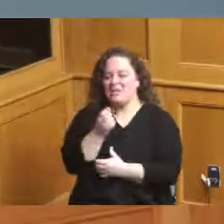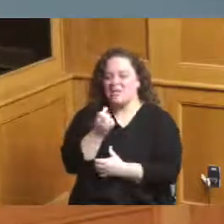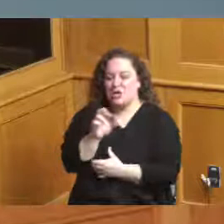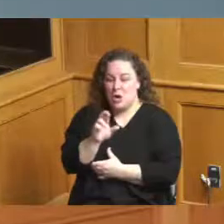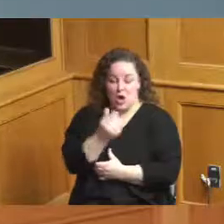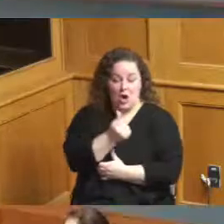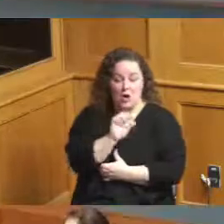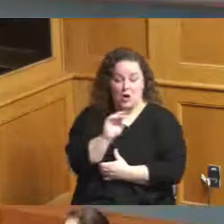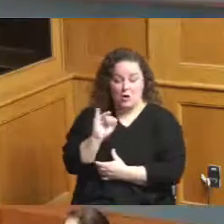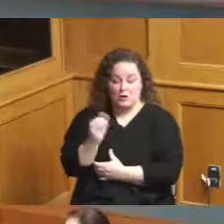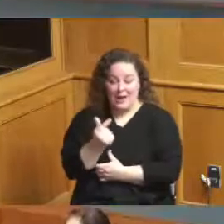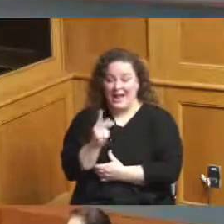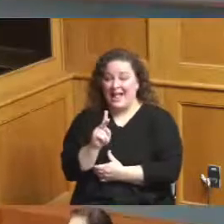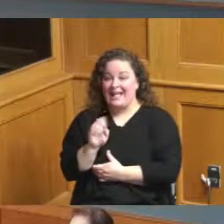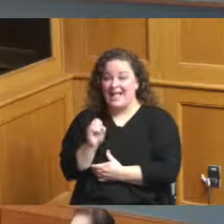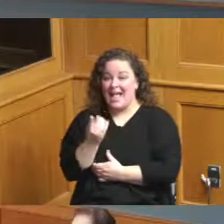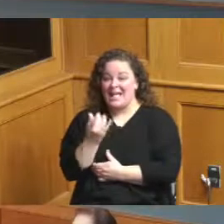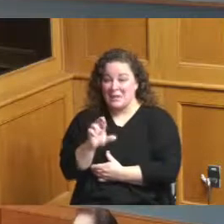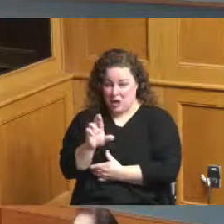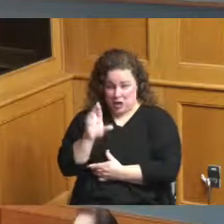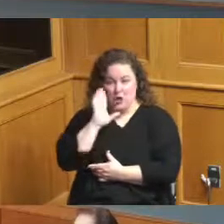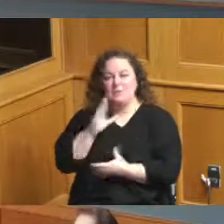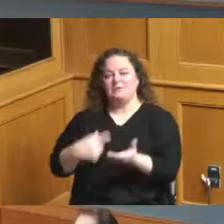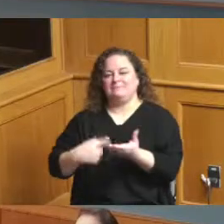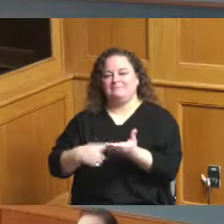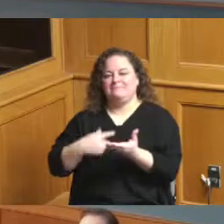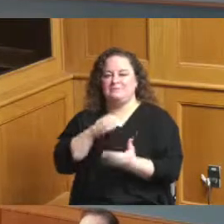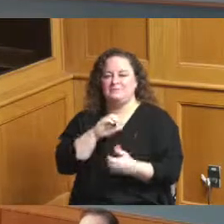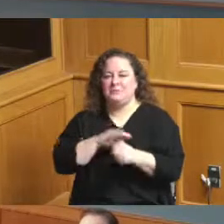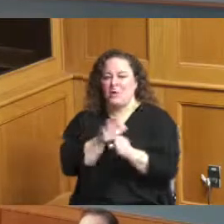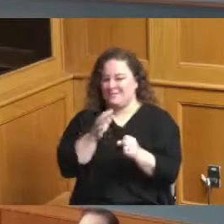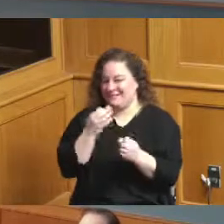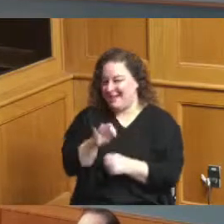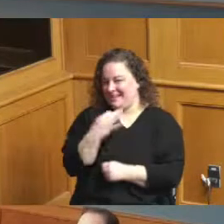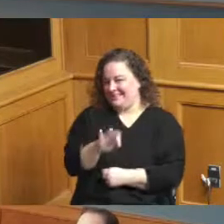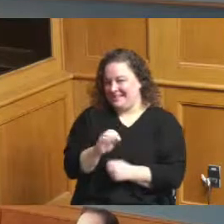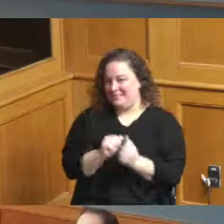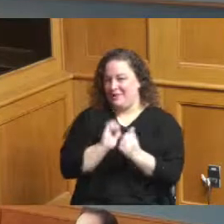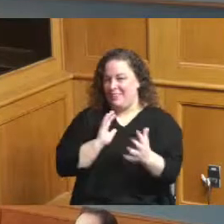talk about covert 19 in our comprehensive update welcome Greg well thank you very much for having